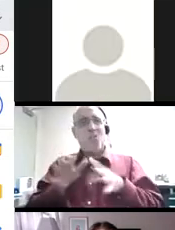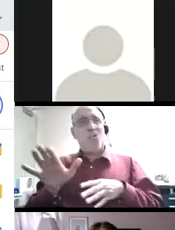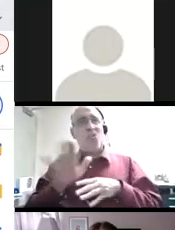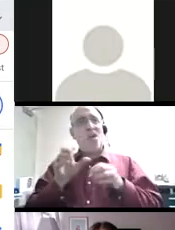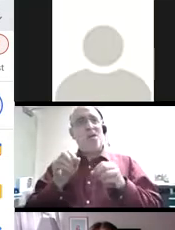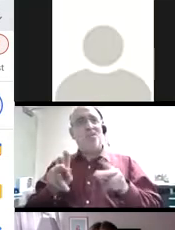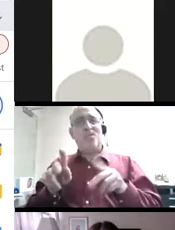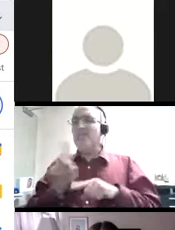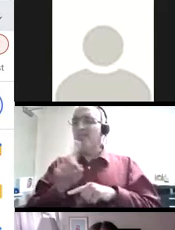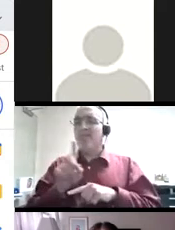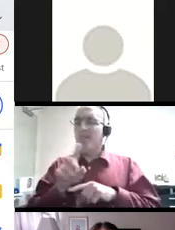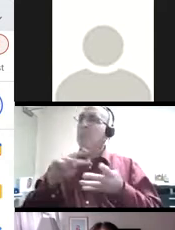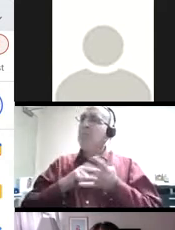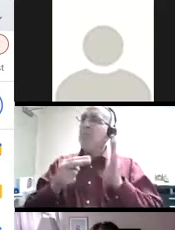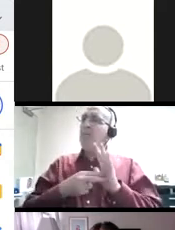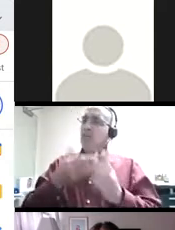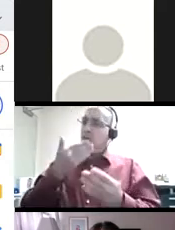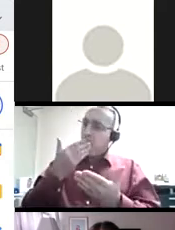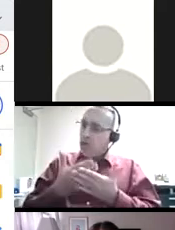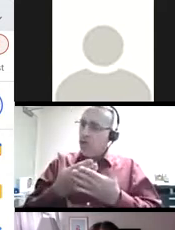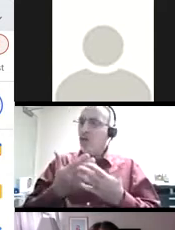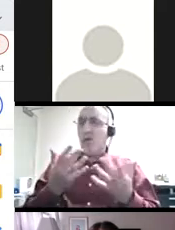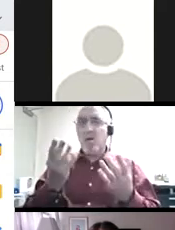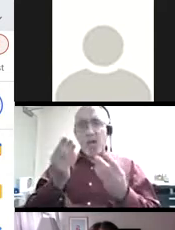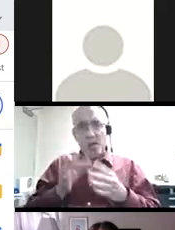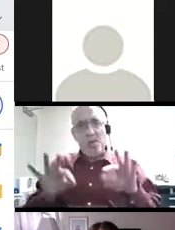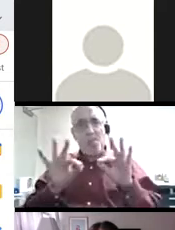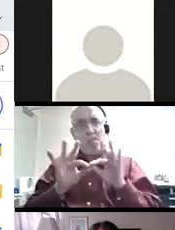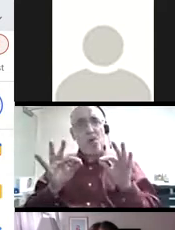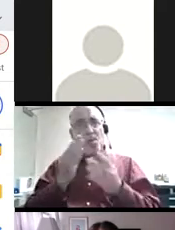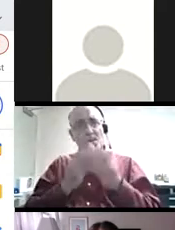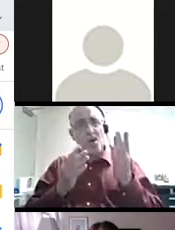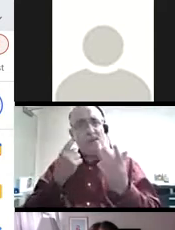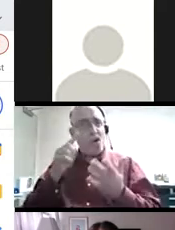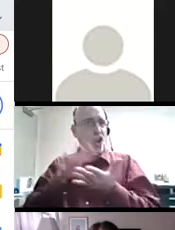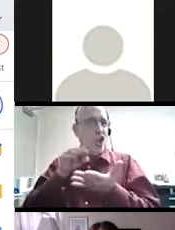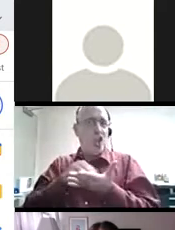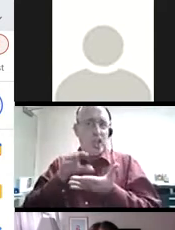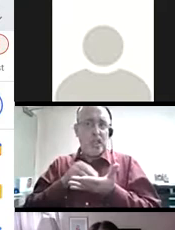opportunity, rather I'm defining failure as good, constructive, and an essential part of learning.